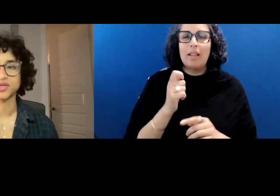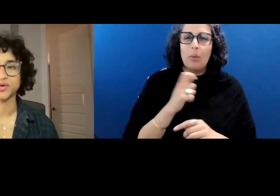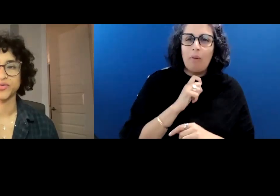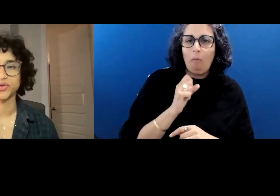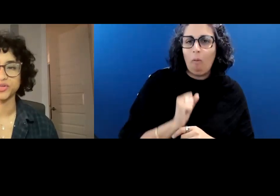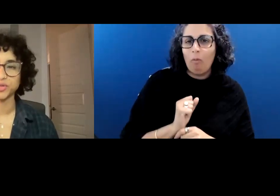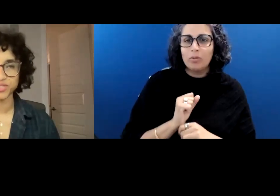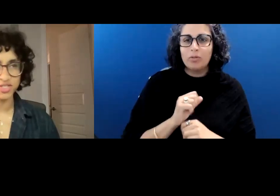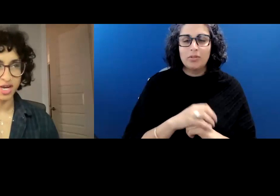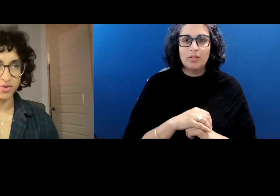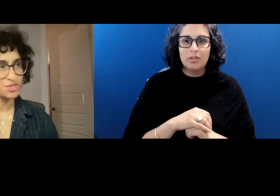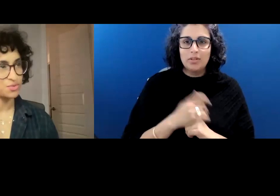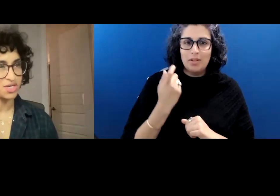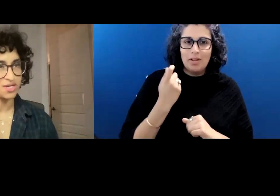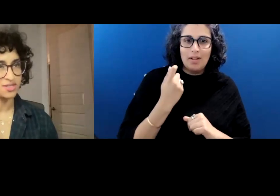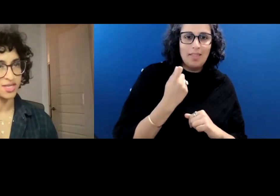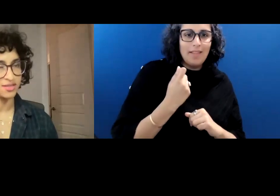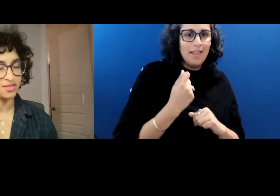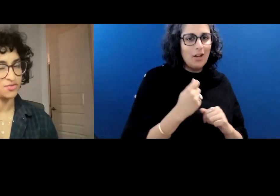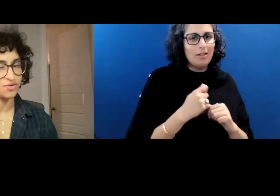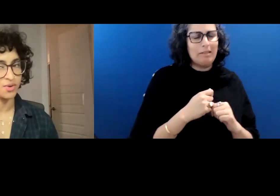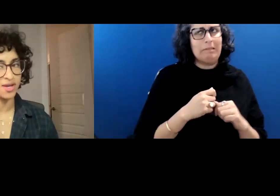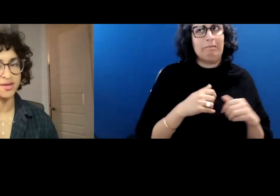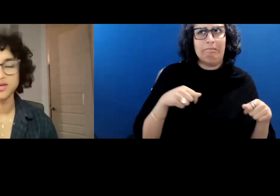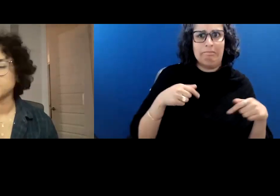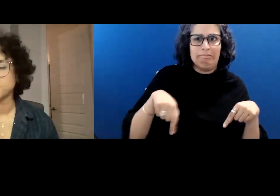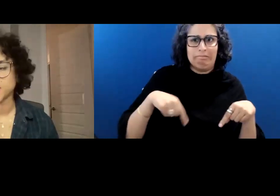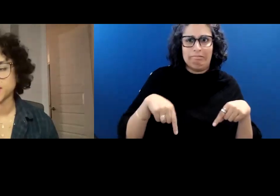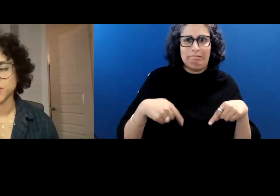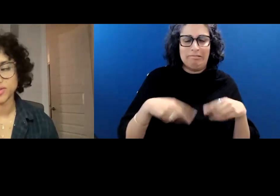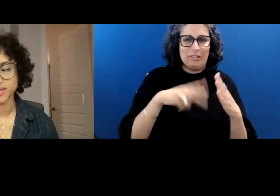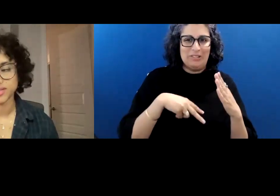And so they're a little bit scary to read in a slightly different way. My new thing